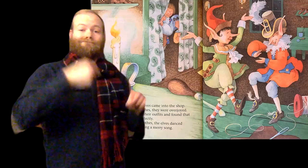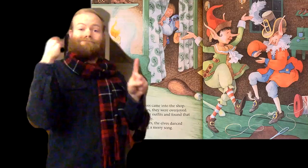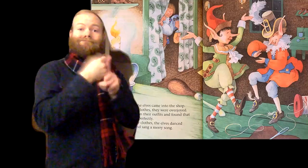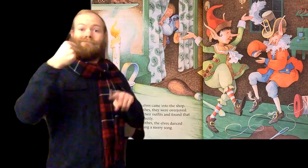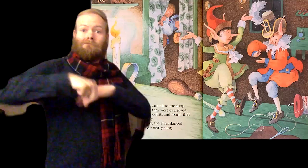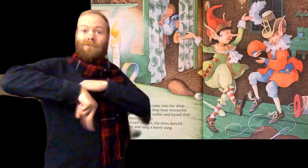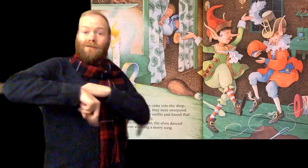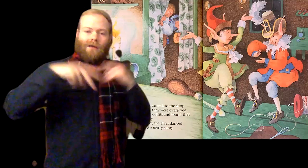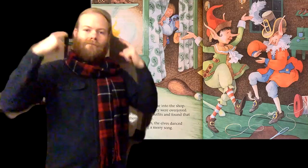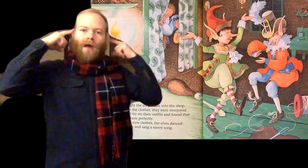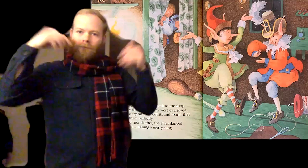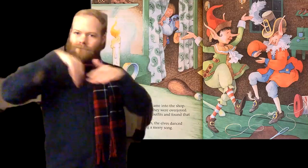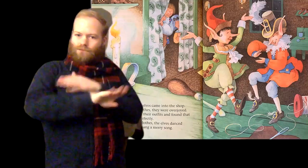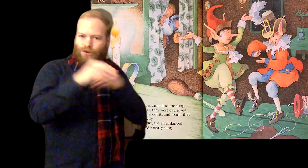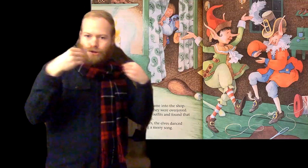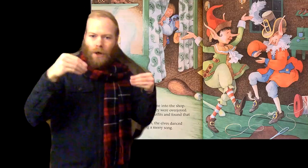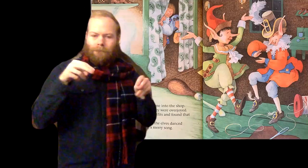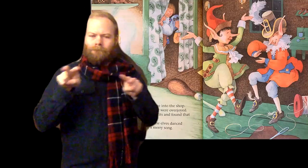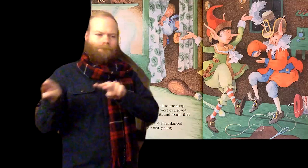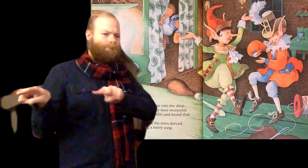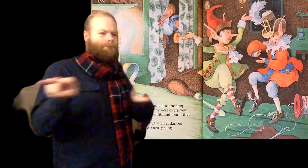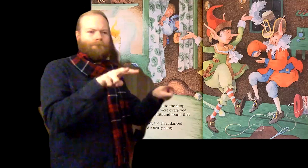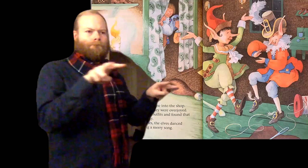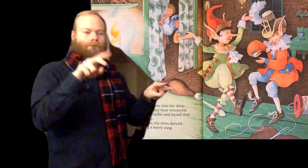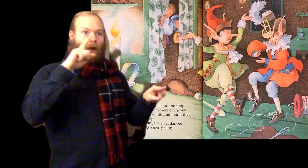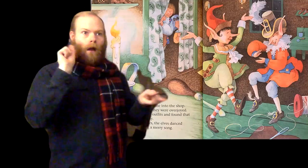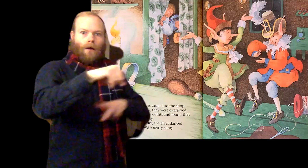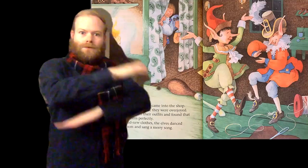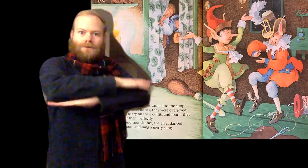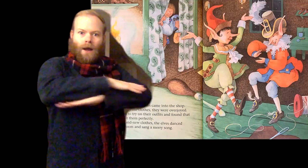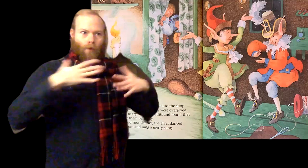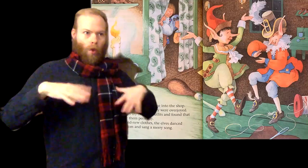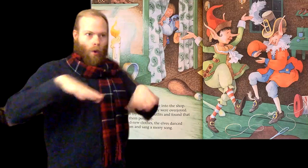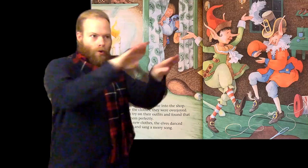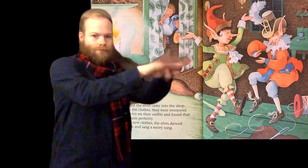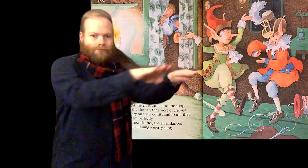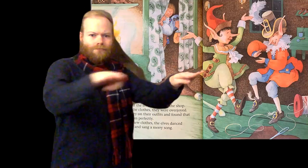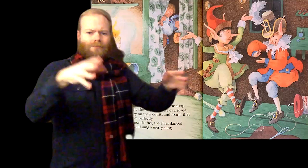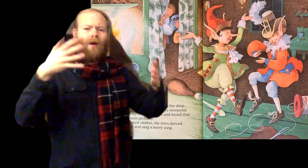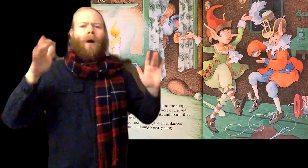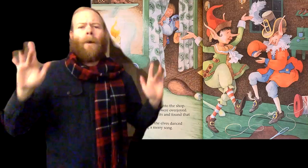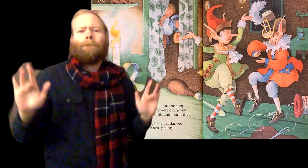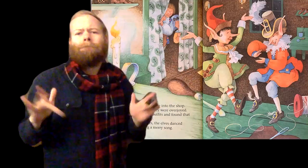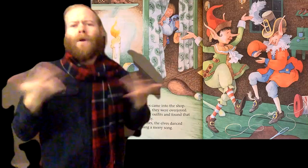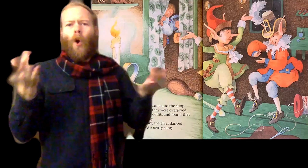Just at midnight the elves came into the shop. When they saw the clothes, they were overjoyed.